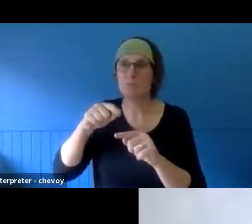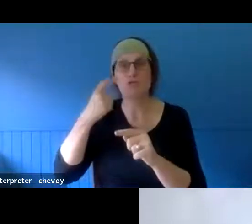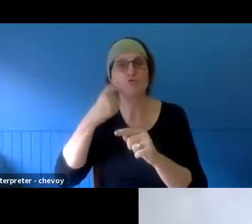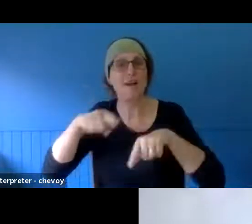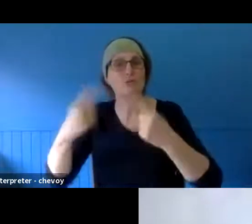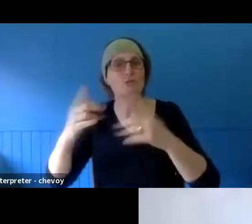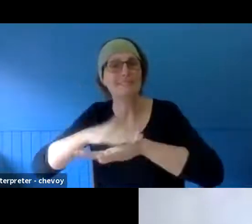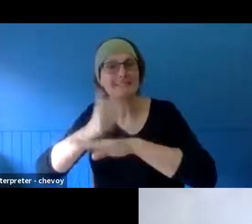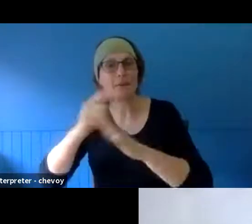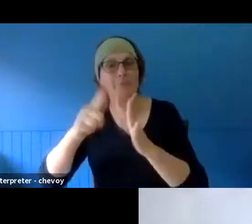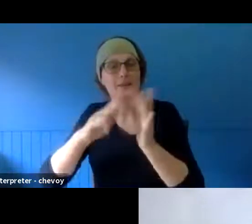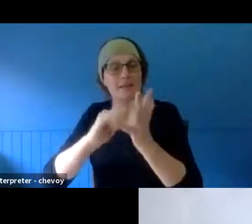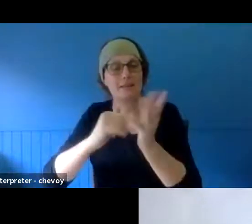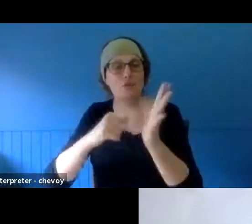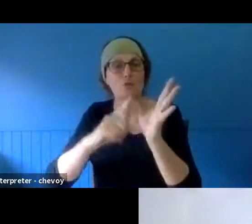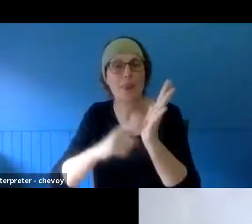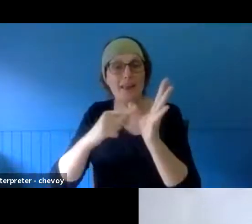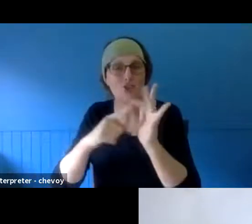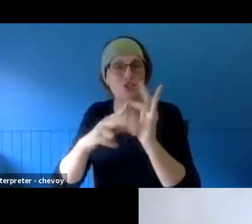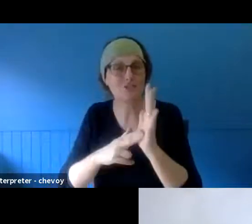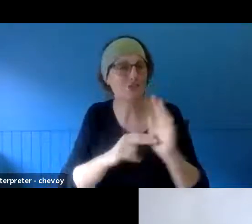forth. So, yeah, the form definitely followed the content. >> AMANDA